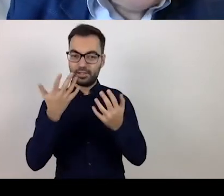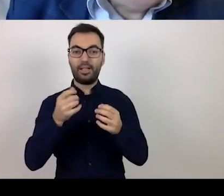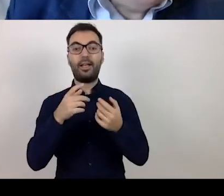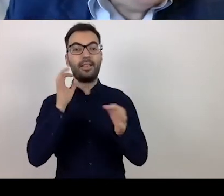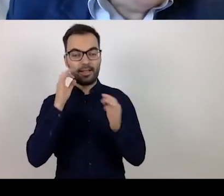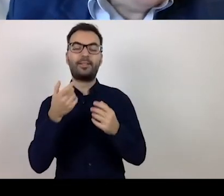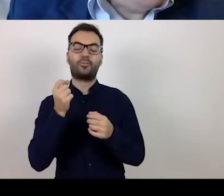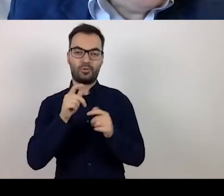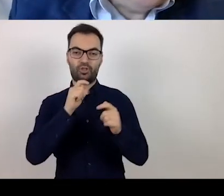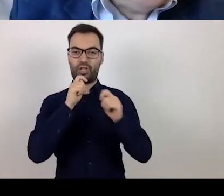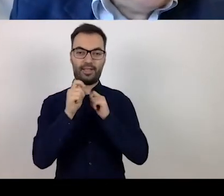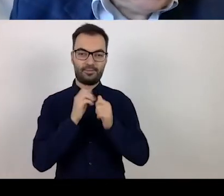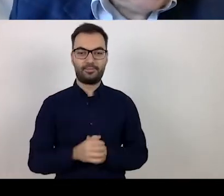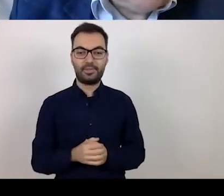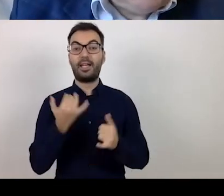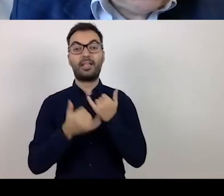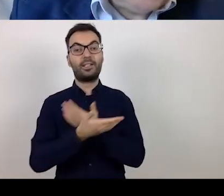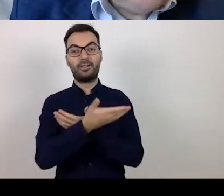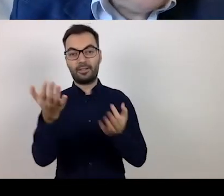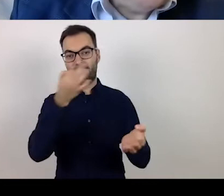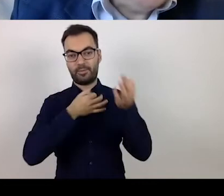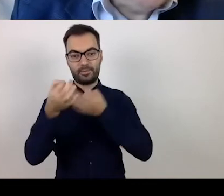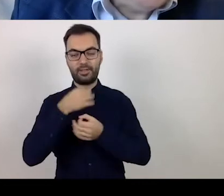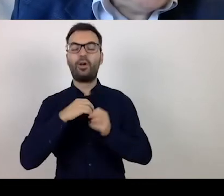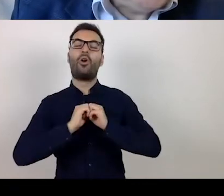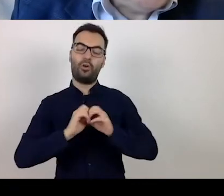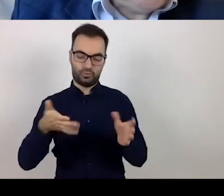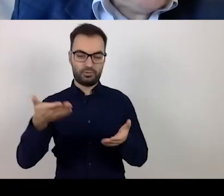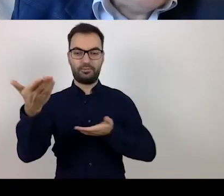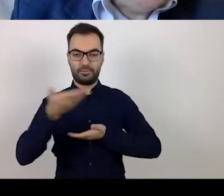If there are questions to me, ask them during the presentation.